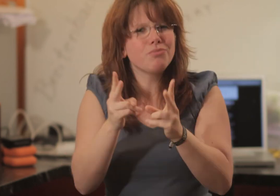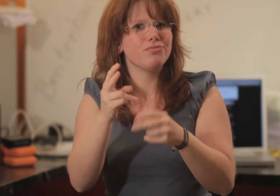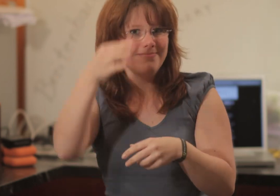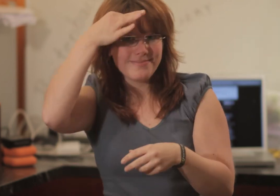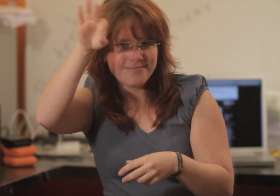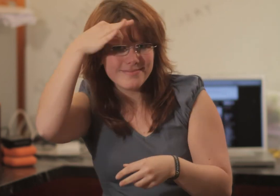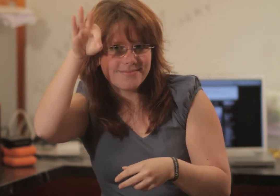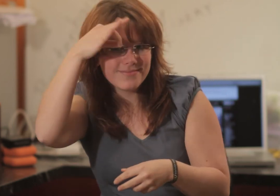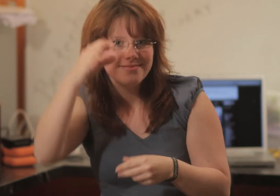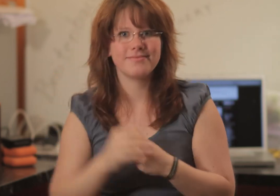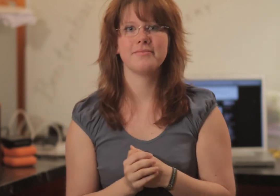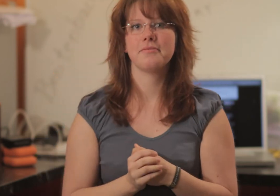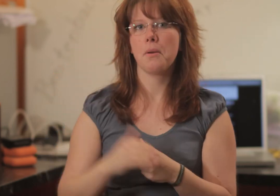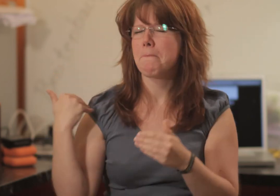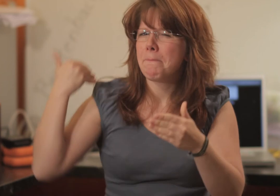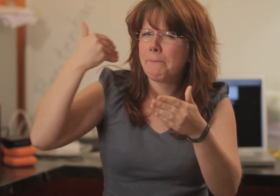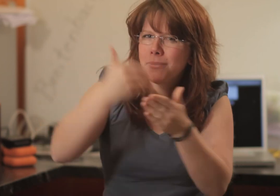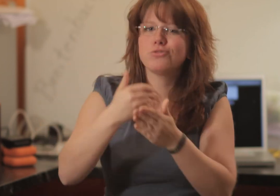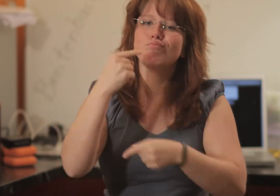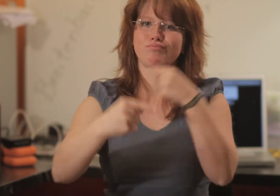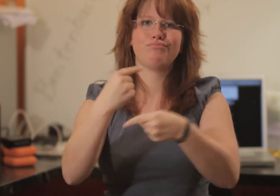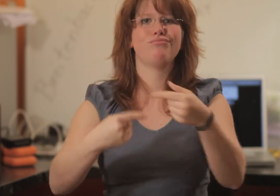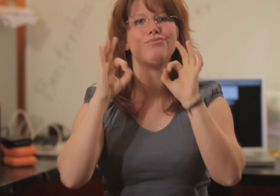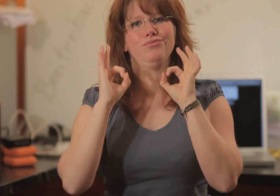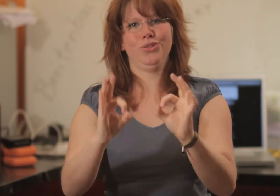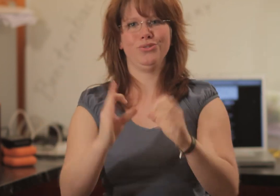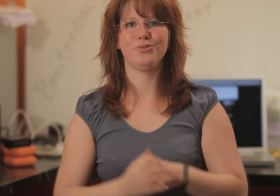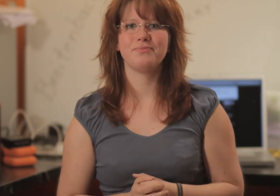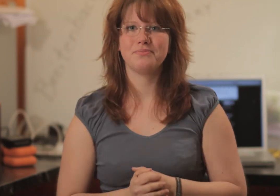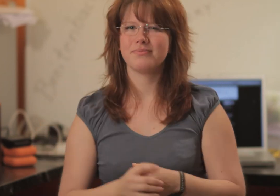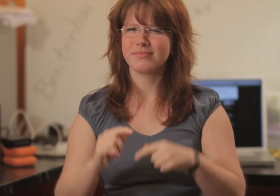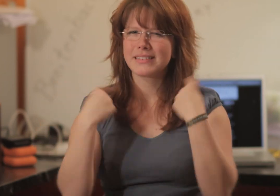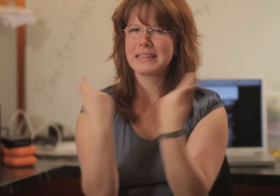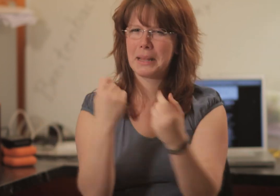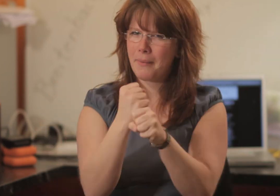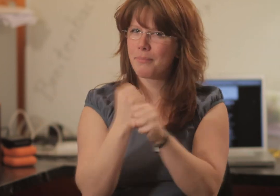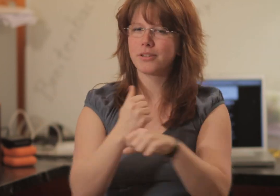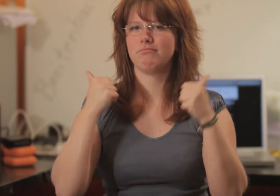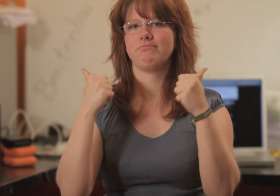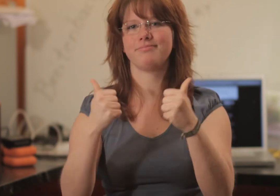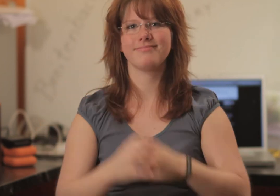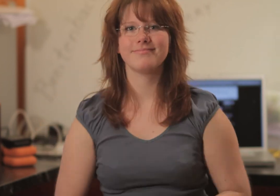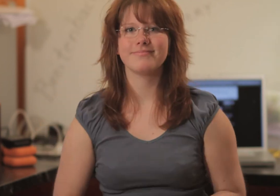I really got the impression we really vibed with each other. Up until now it has all worked perfectly. The teamwork is brilliant.